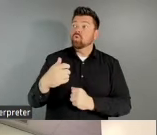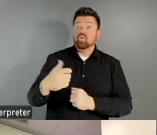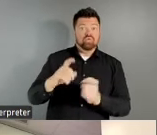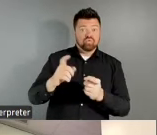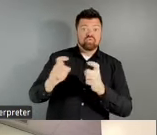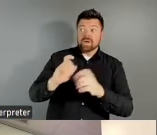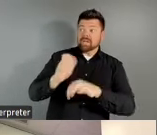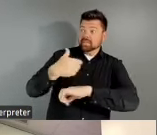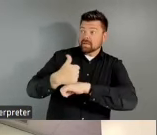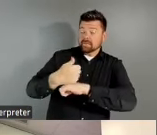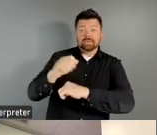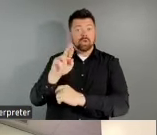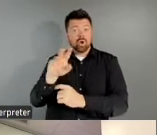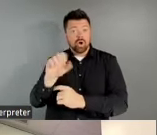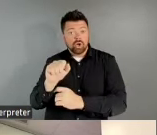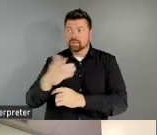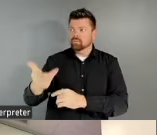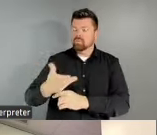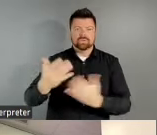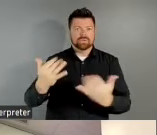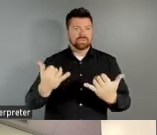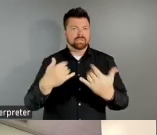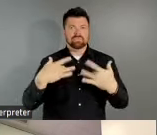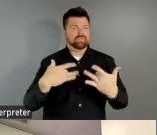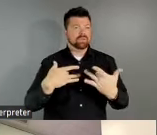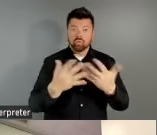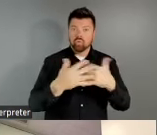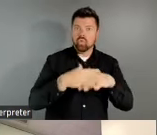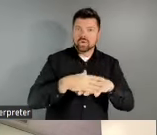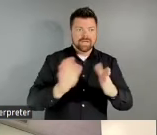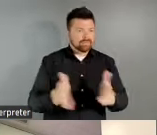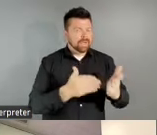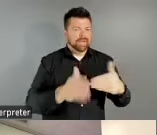kind of the impetus for us to organize it. And shout out to President and CEO Eddie Torres. I